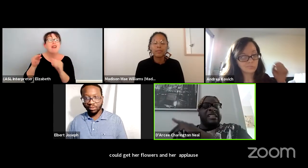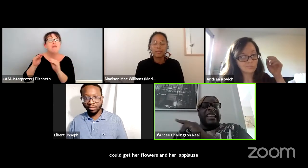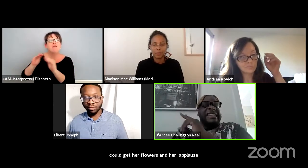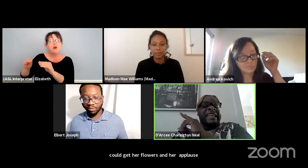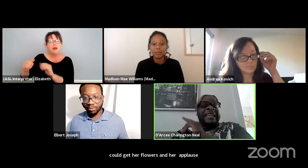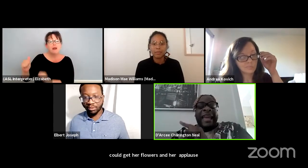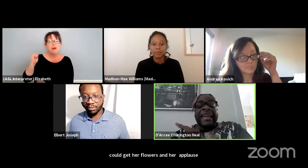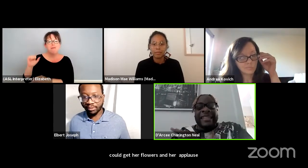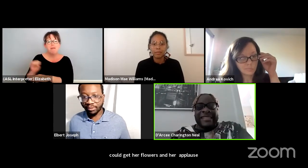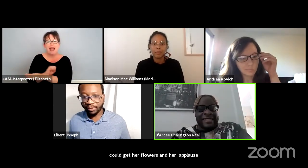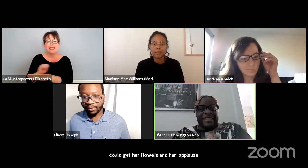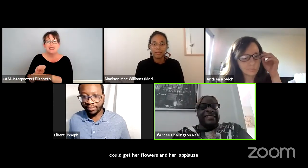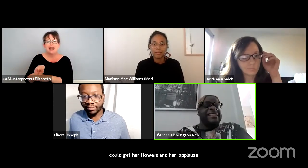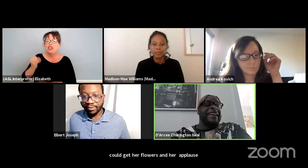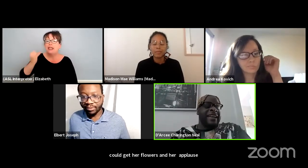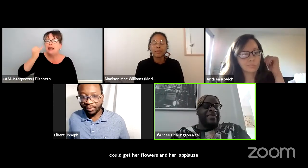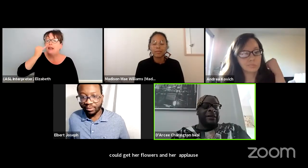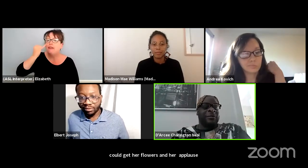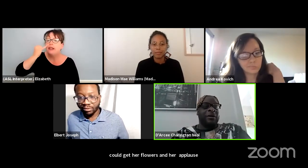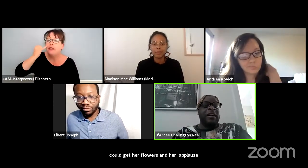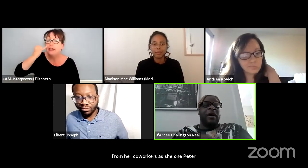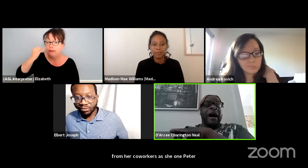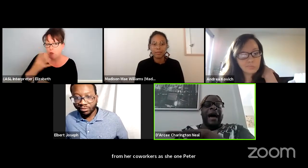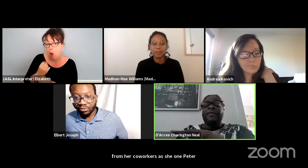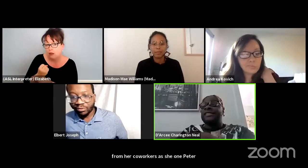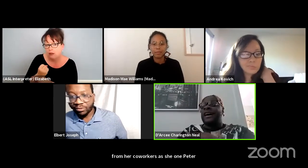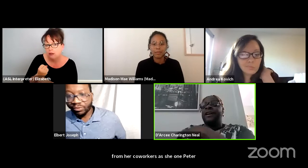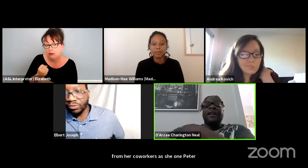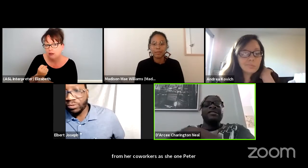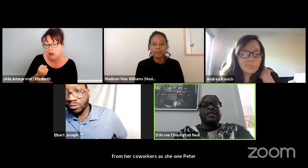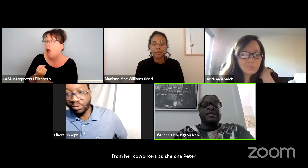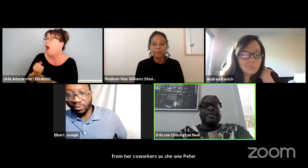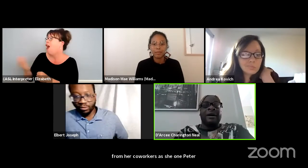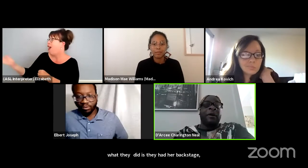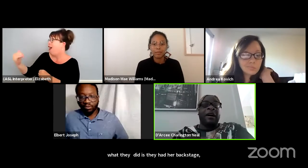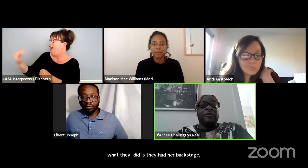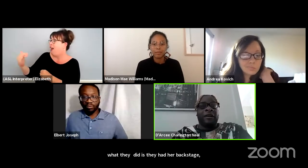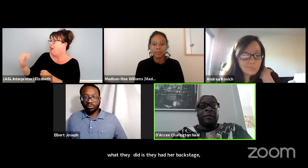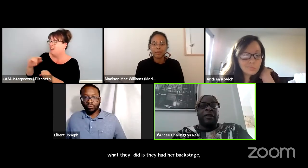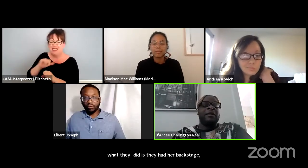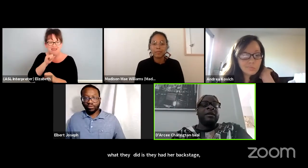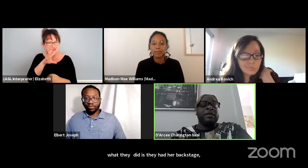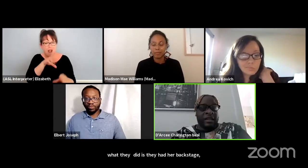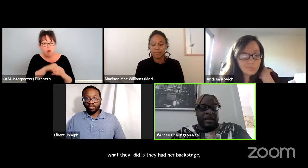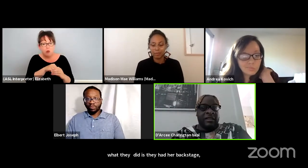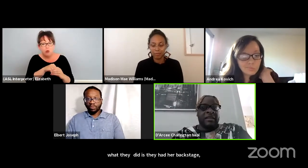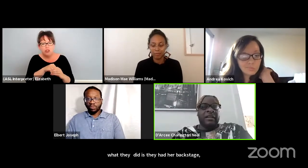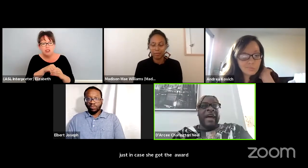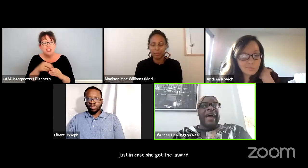just in case she got the award outside ostracized apart from her community.